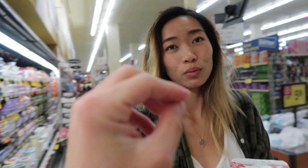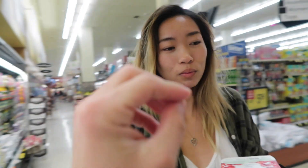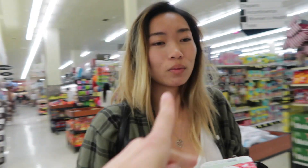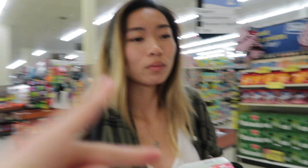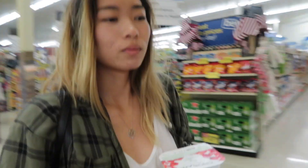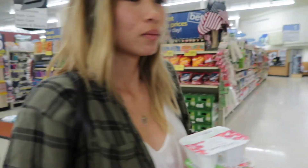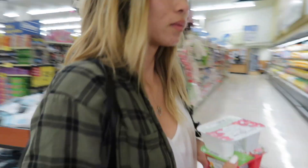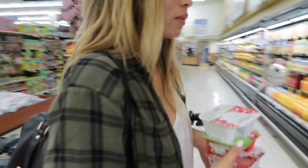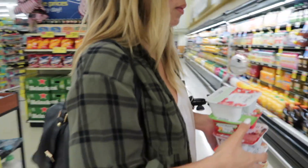R: okay